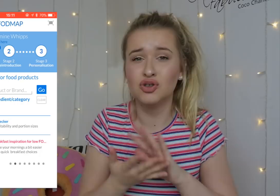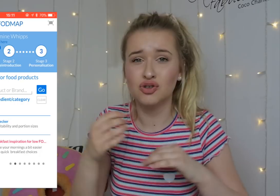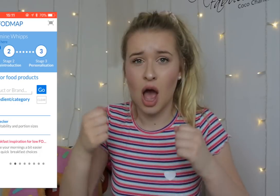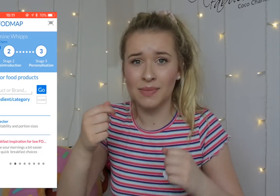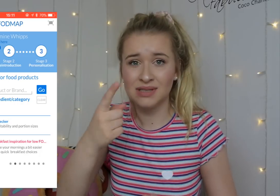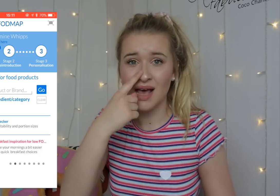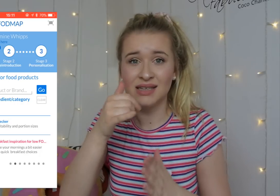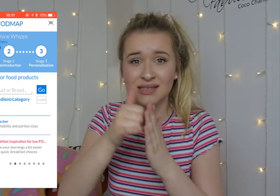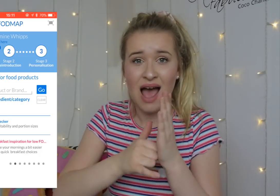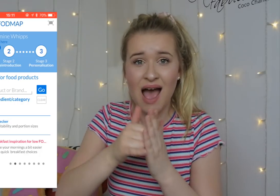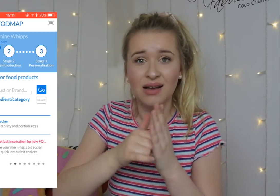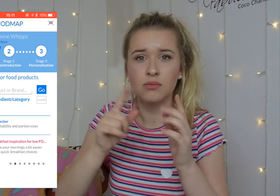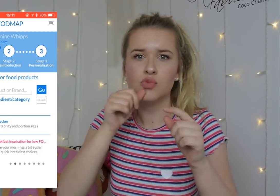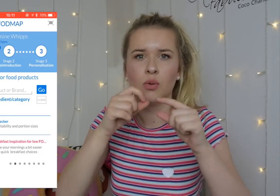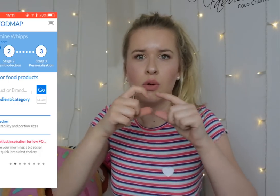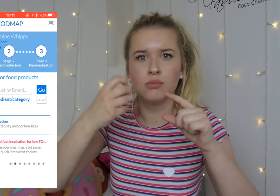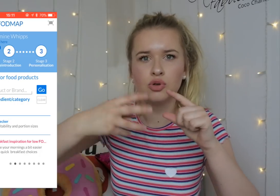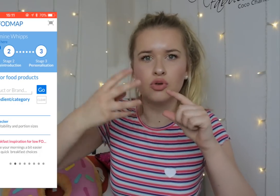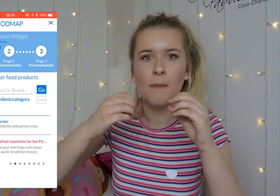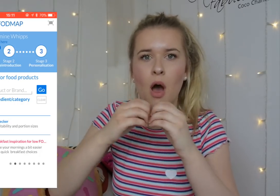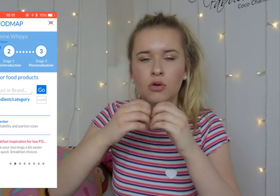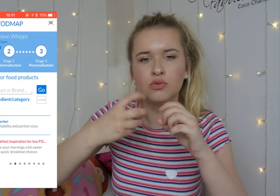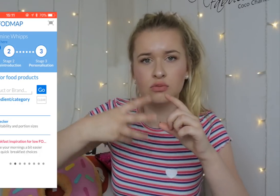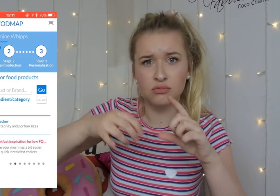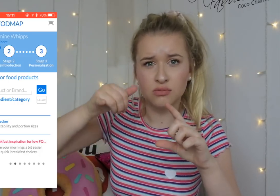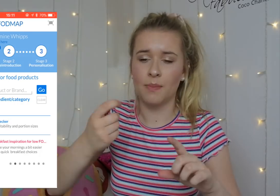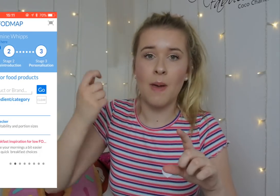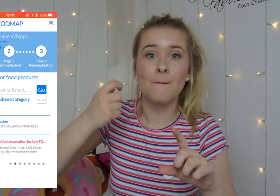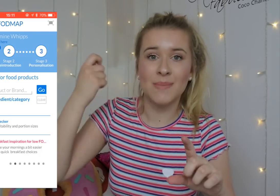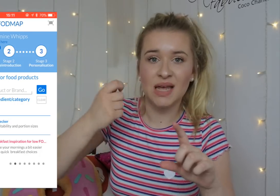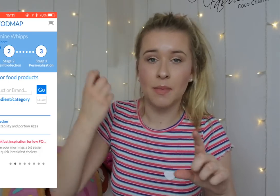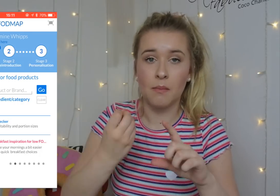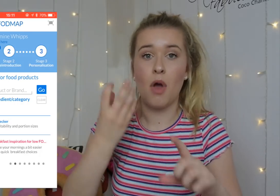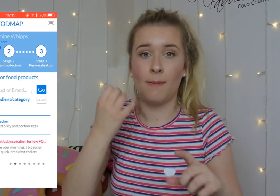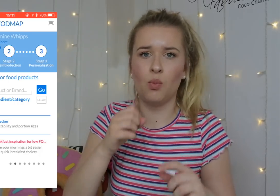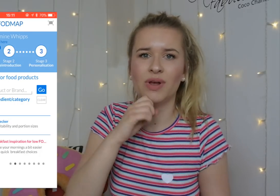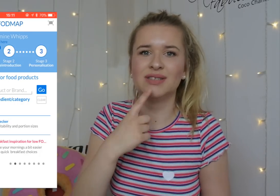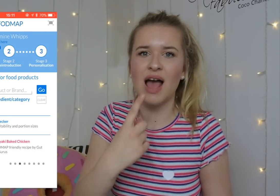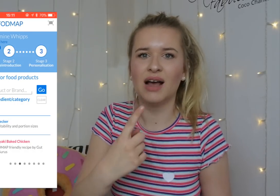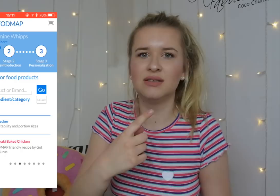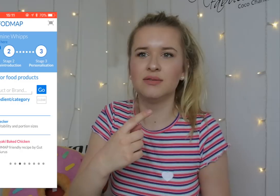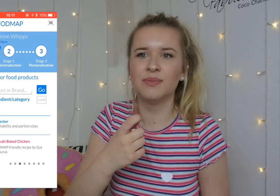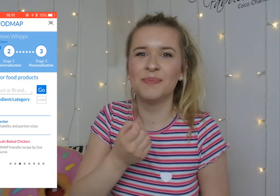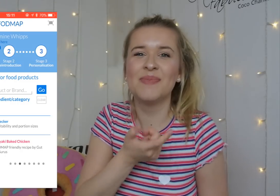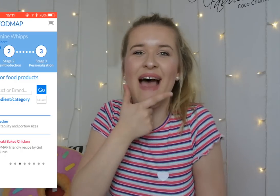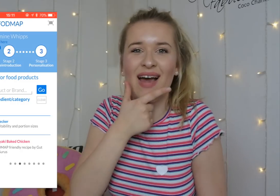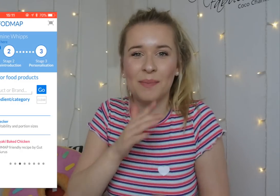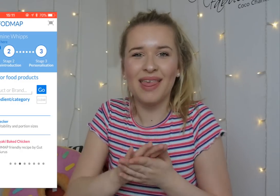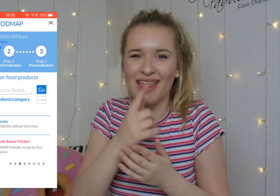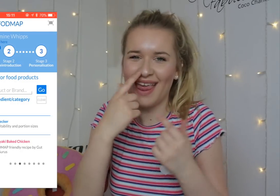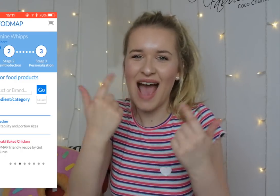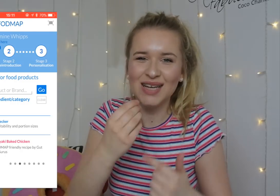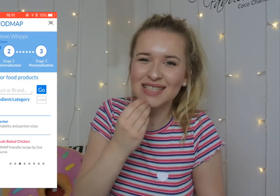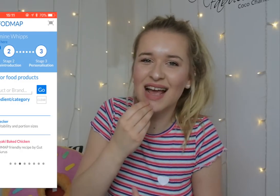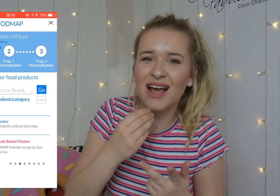you can go and scan the barcode and it will pop up with a smiley face which means you're allowed to eat it,